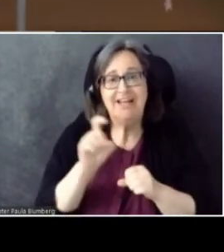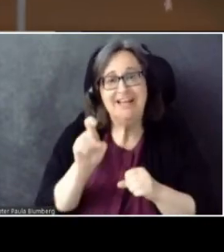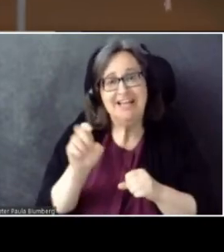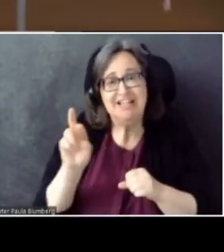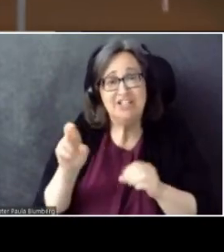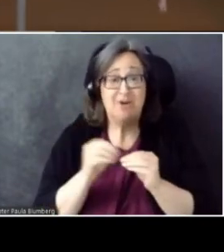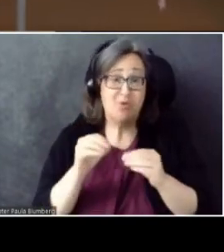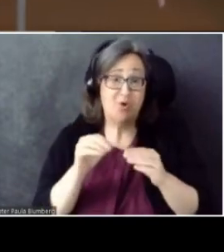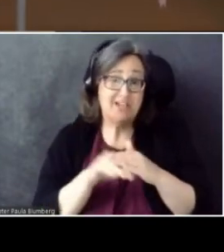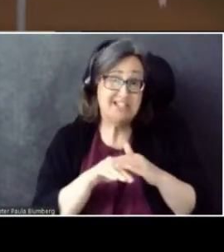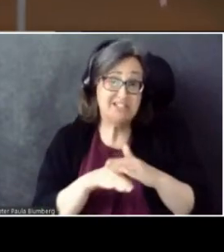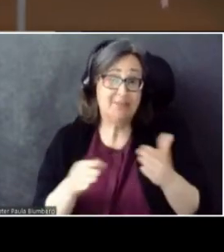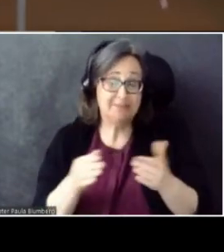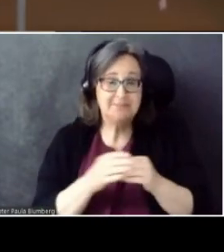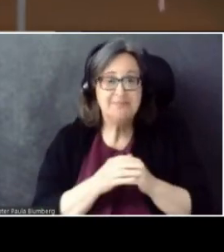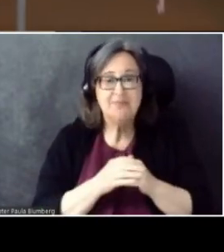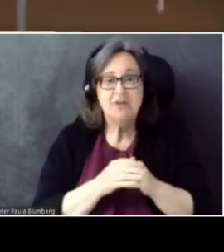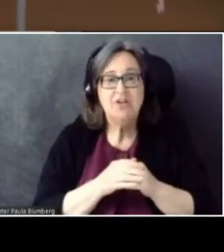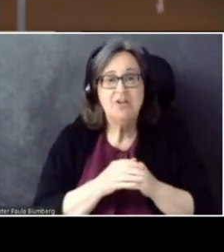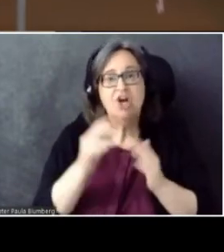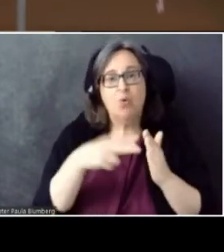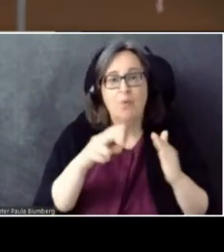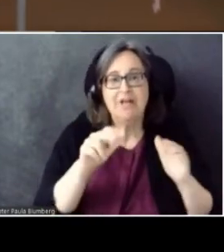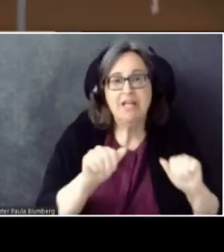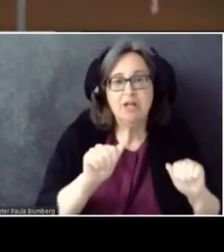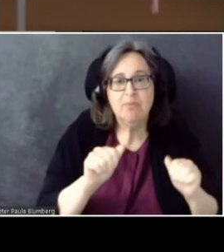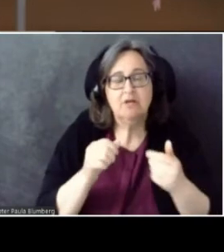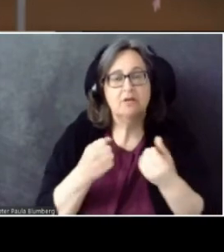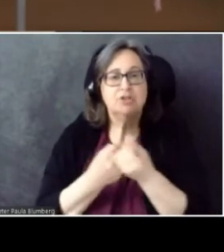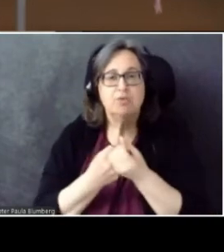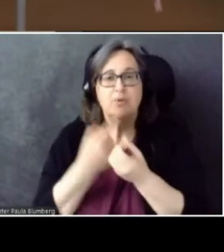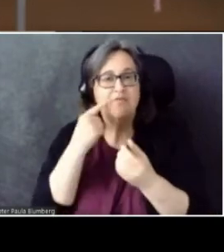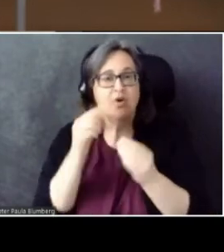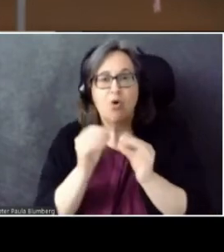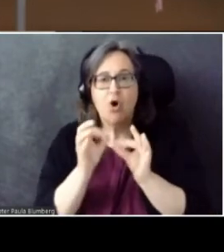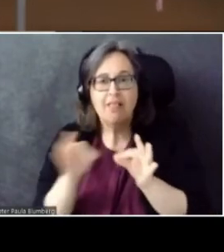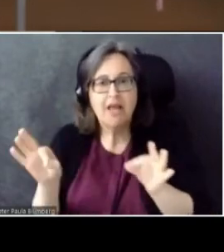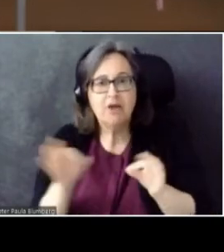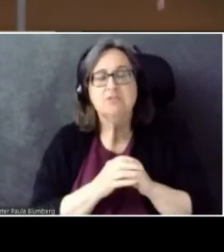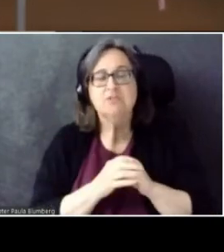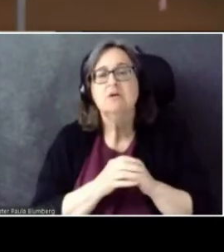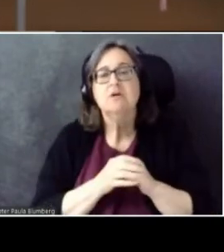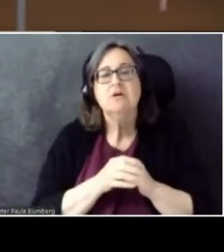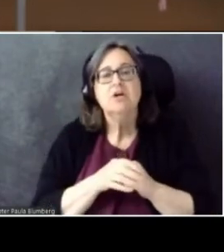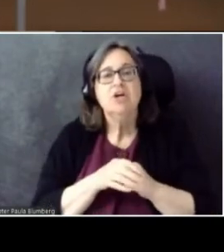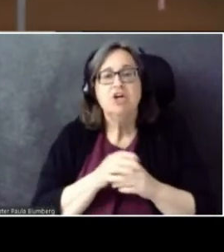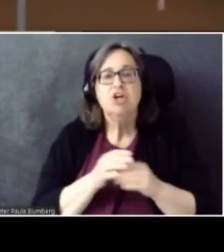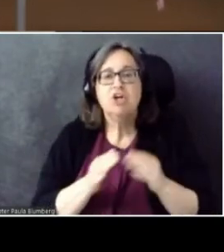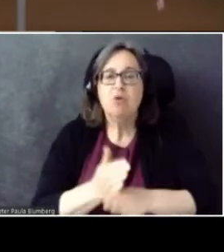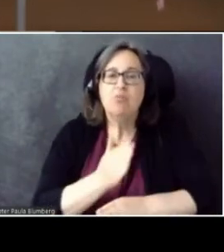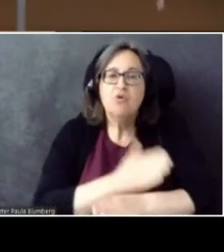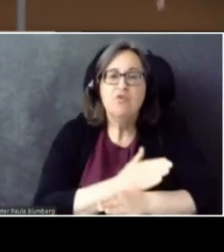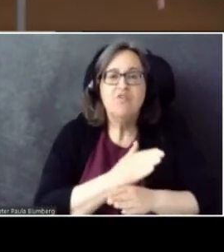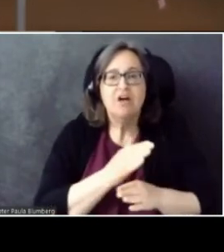From readability to support for more languages, to improved text input for those unable to speak.